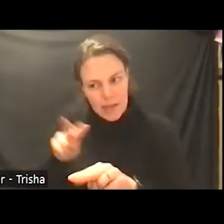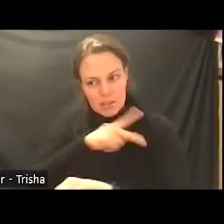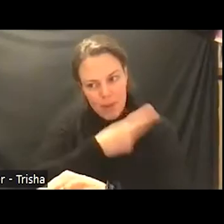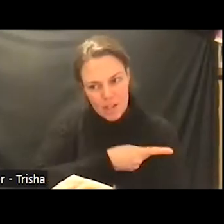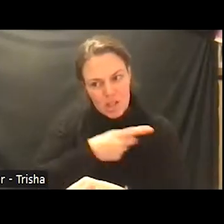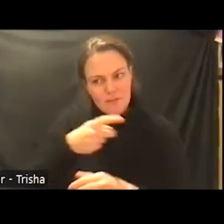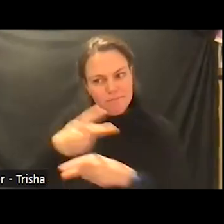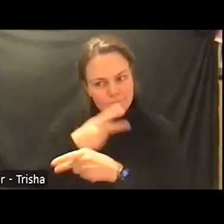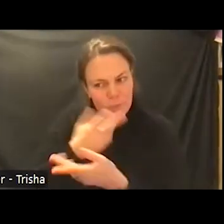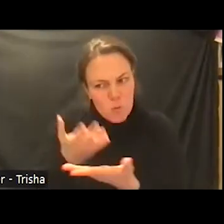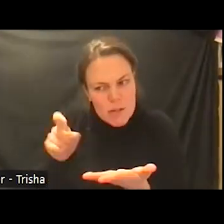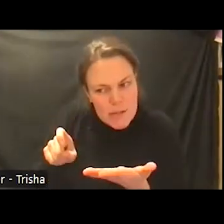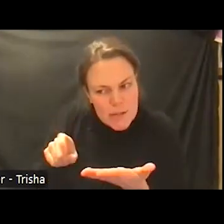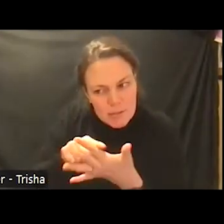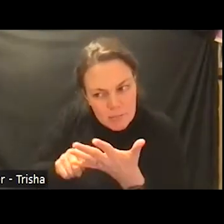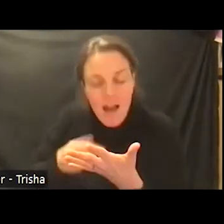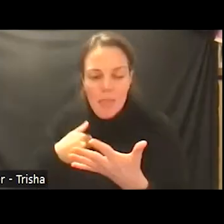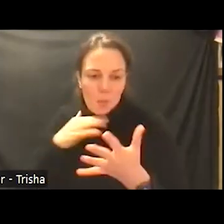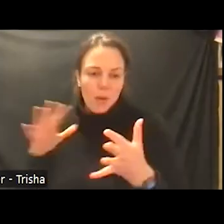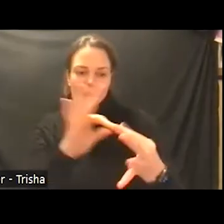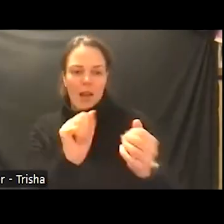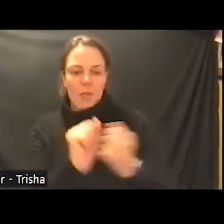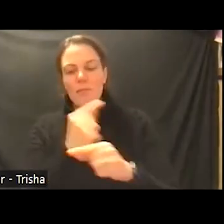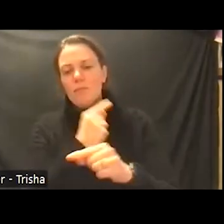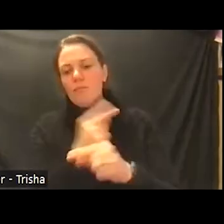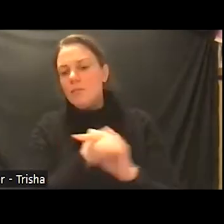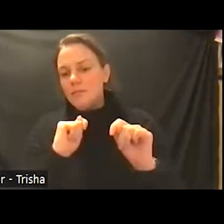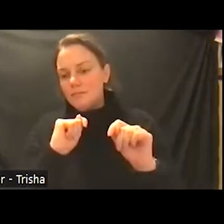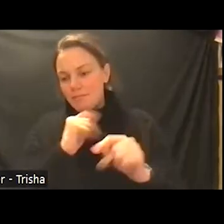then we connect them to the appropriate care that team also has the ability to